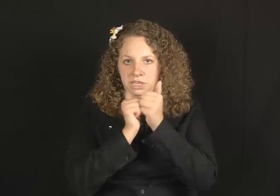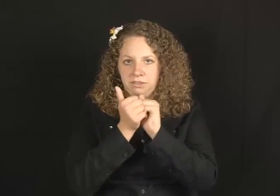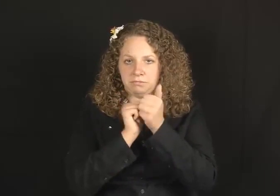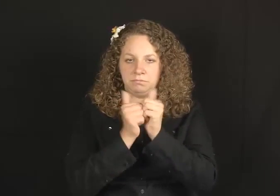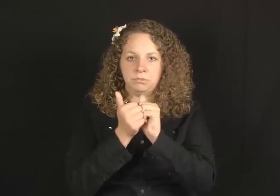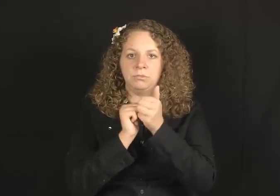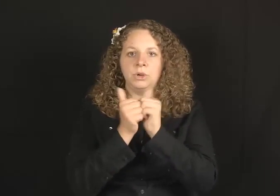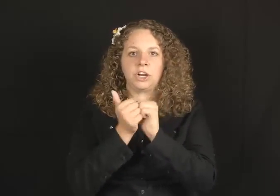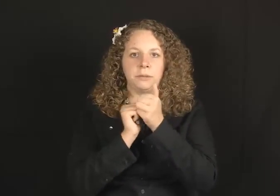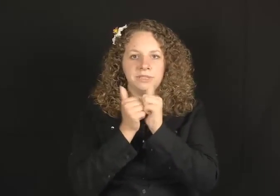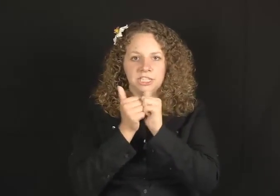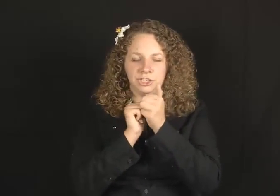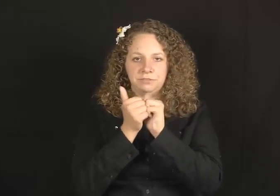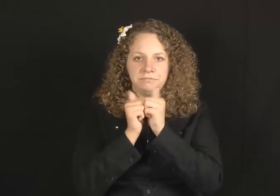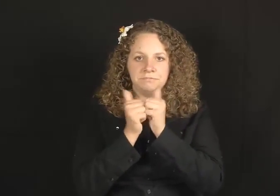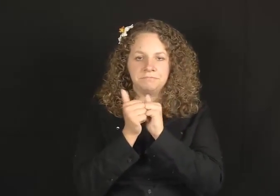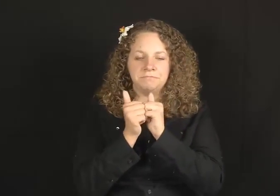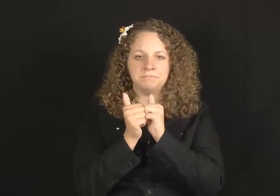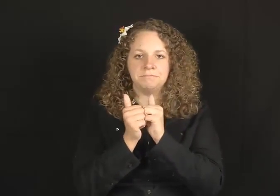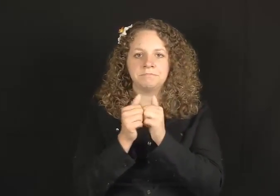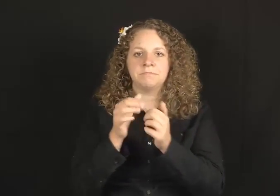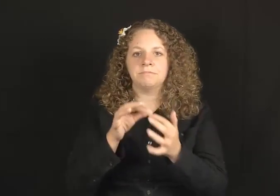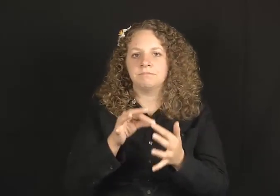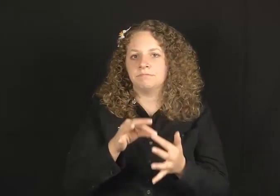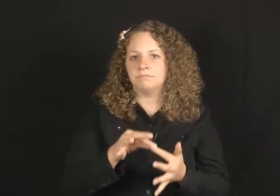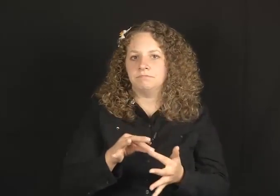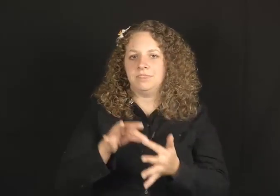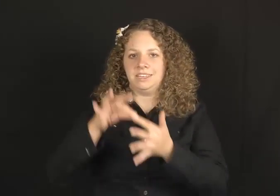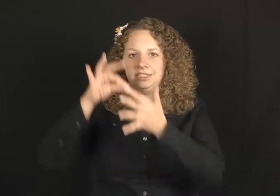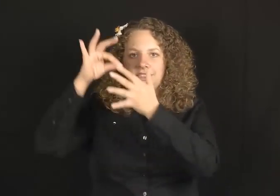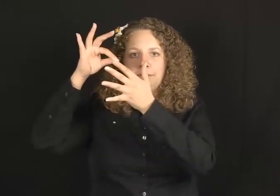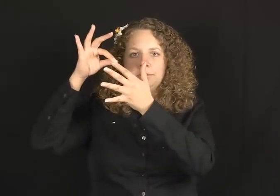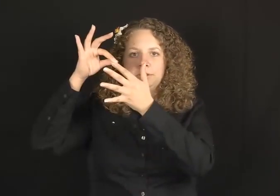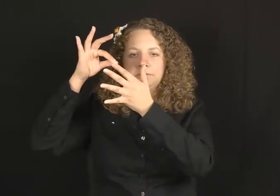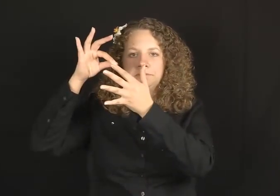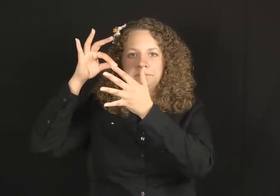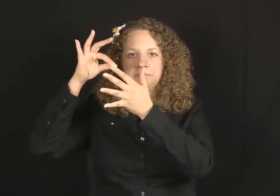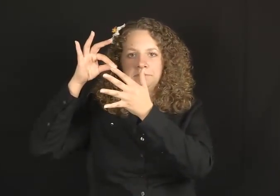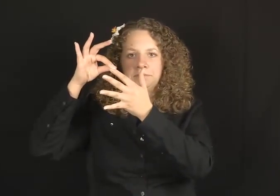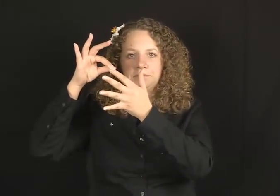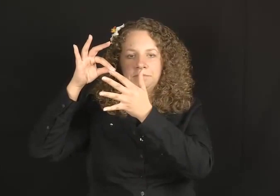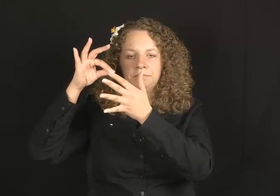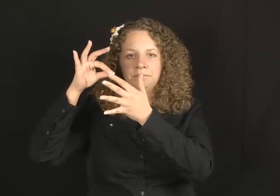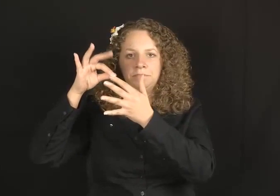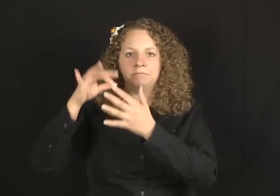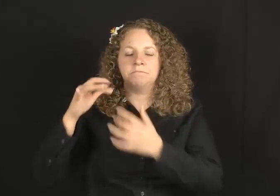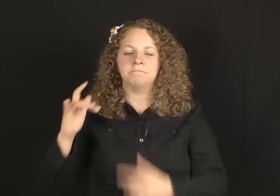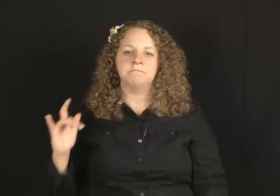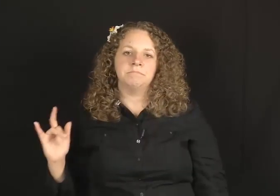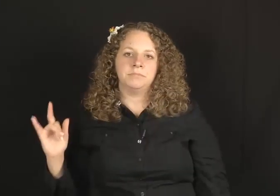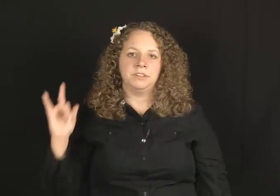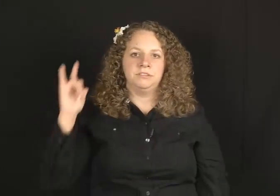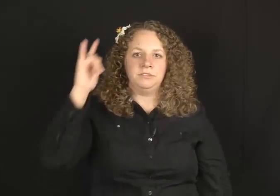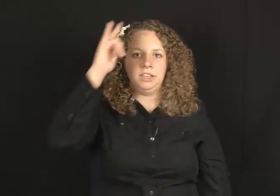COMPETE or COMPETITION. EXCEPT.